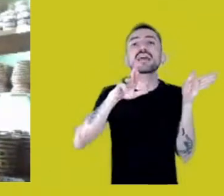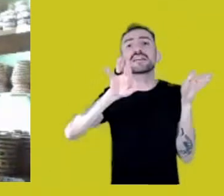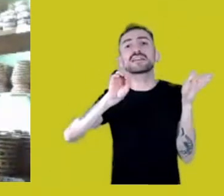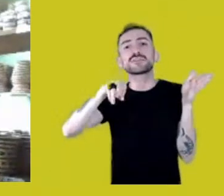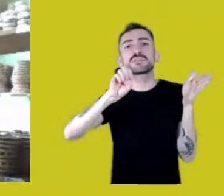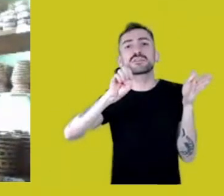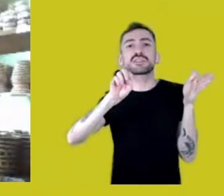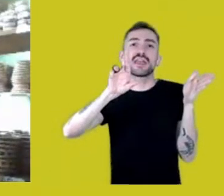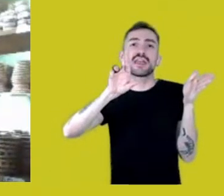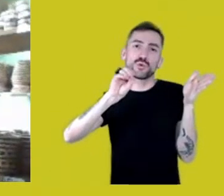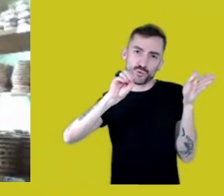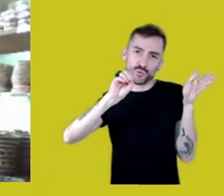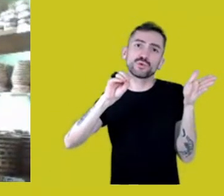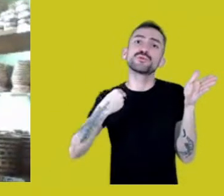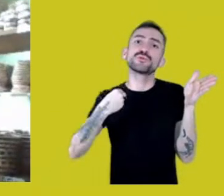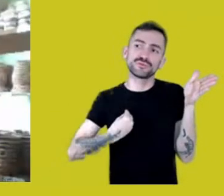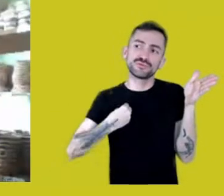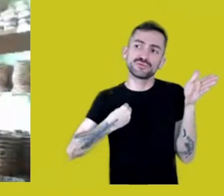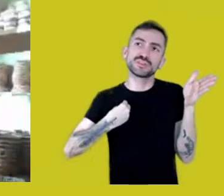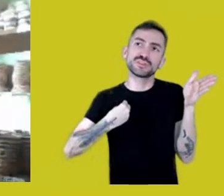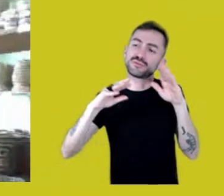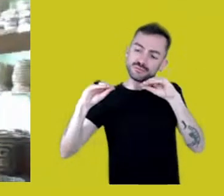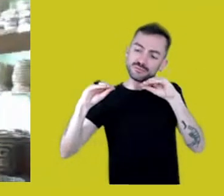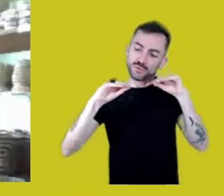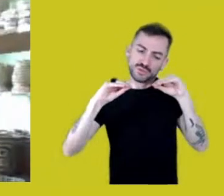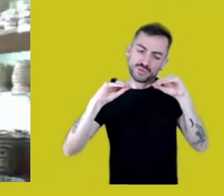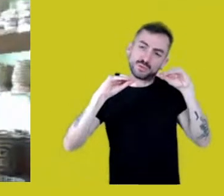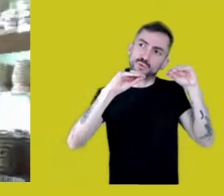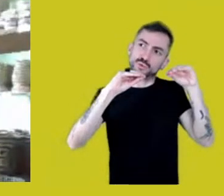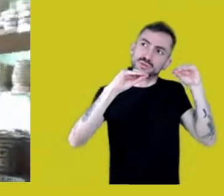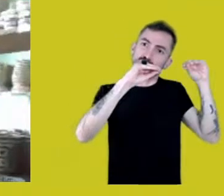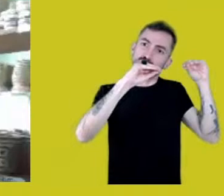and today, when I trace